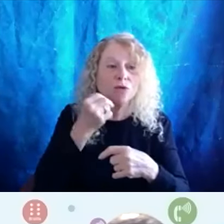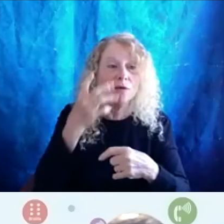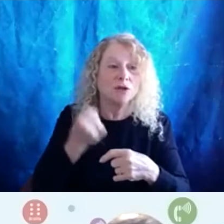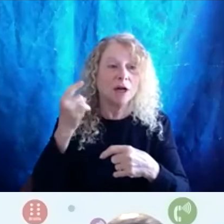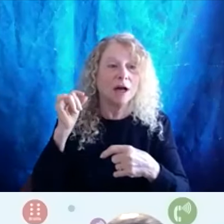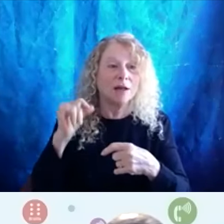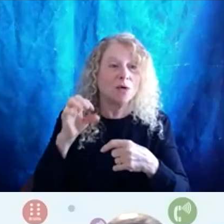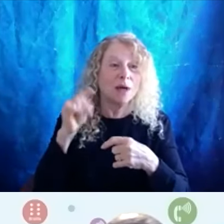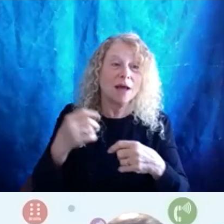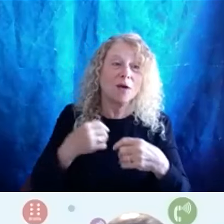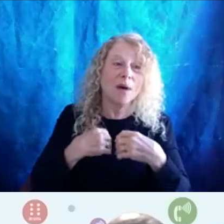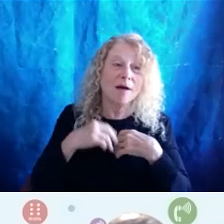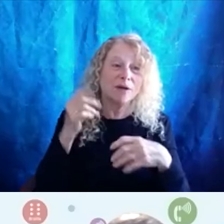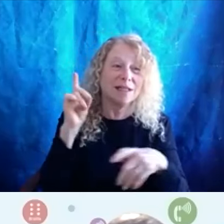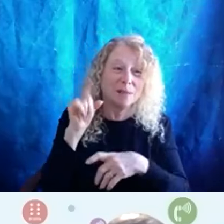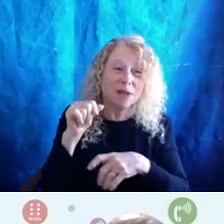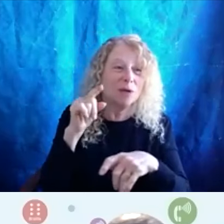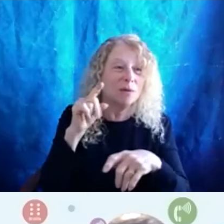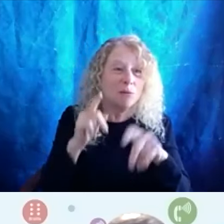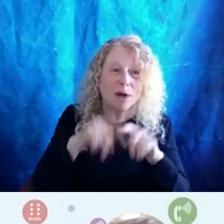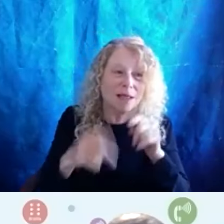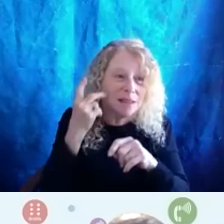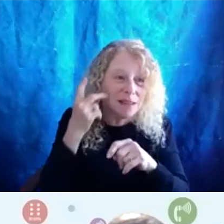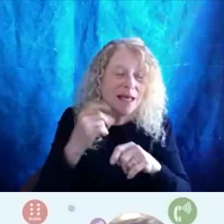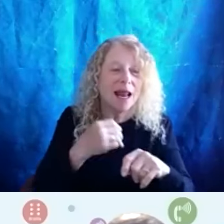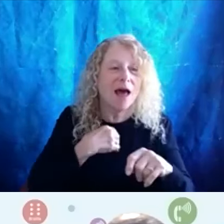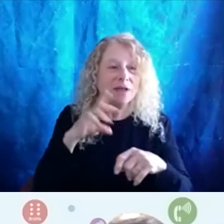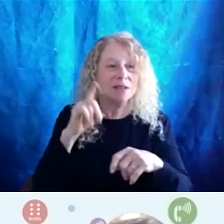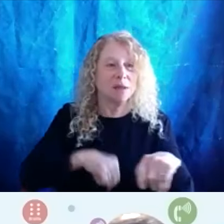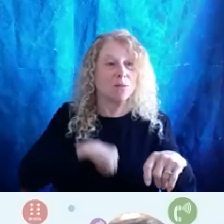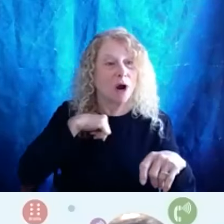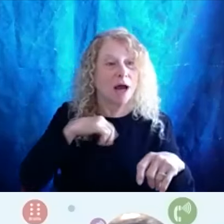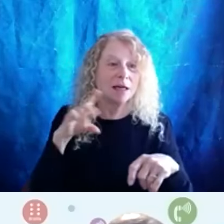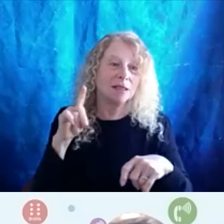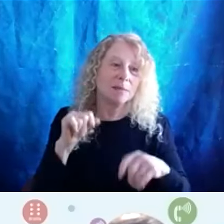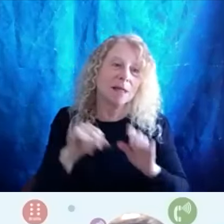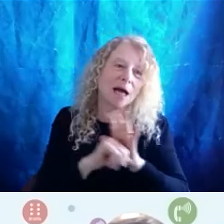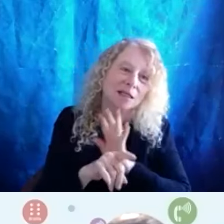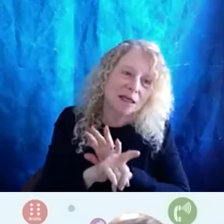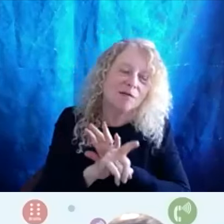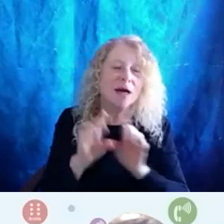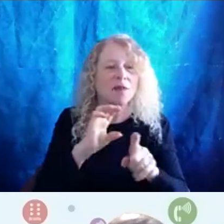apparent disabilities and identify having that disability pride. That disability identity, the culture that goes behind it and saying,